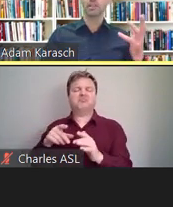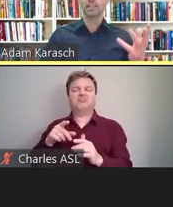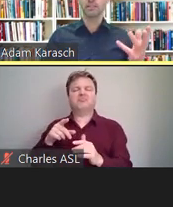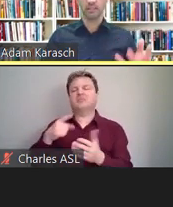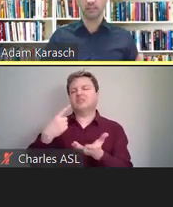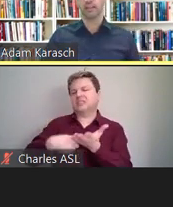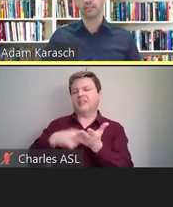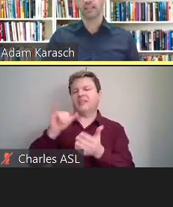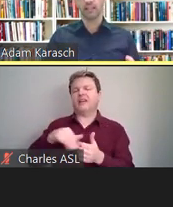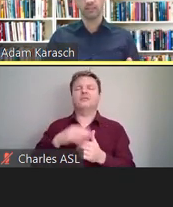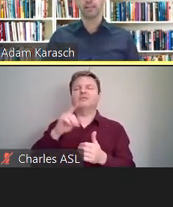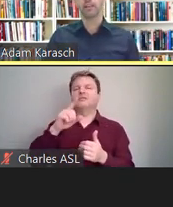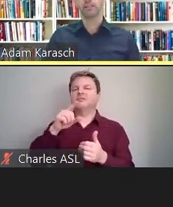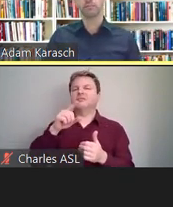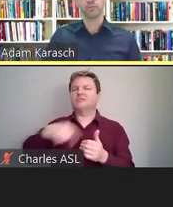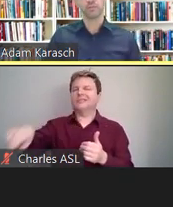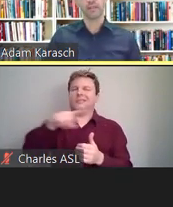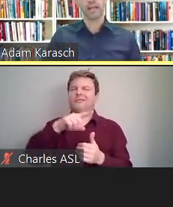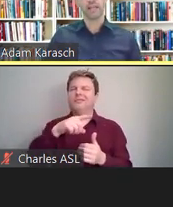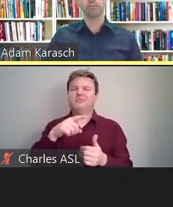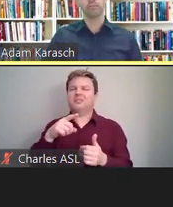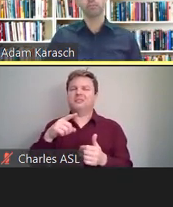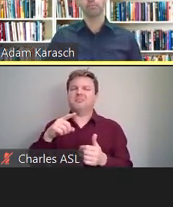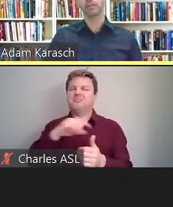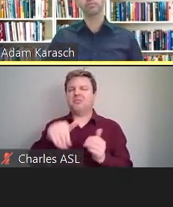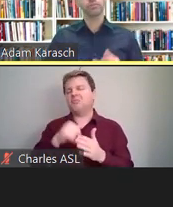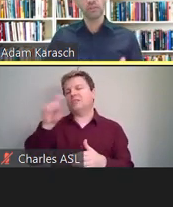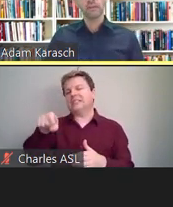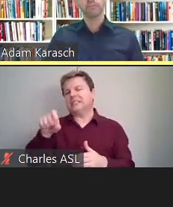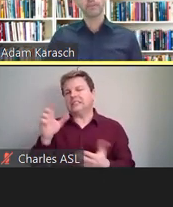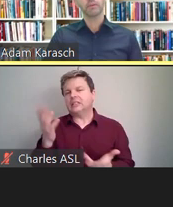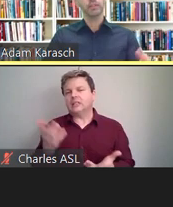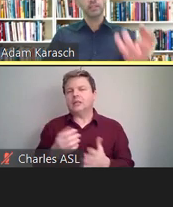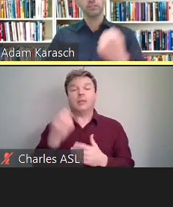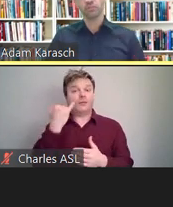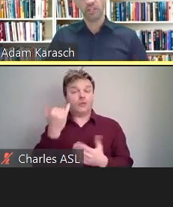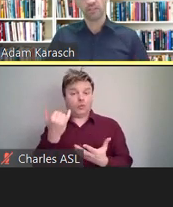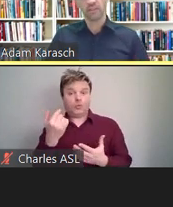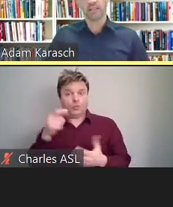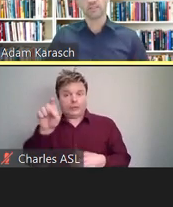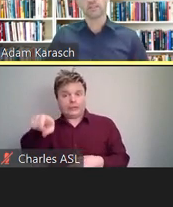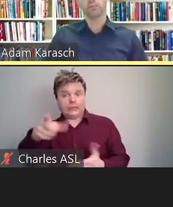needs it, to get into the nuts and bolts of that. But if you do, please reach out to us.